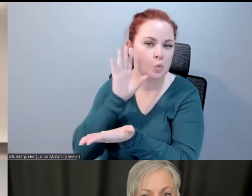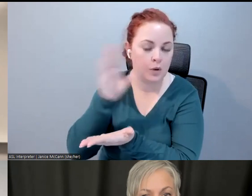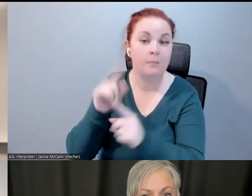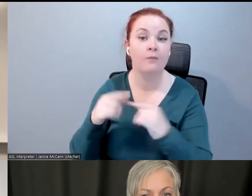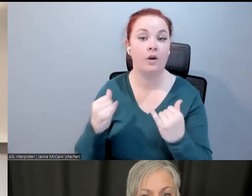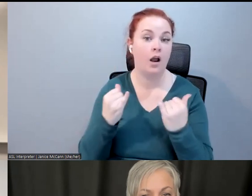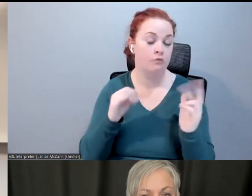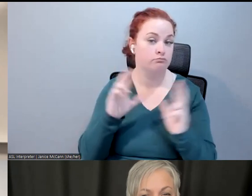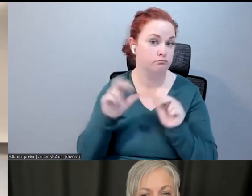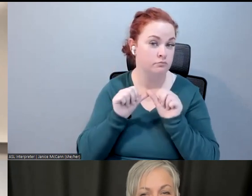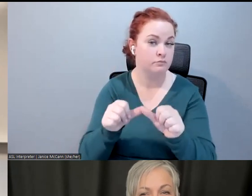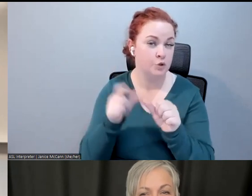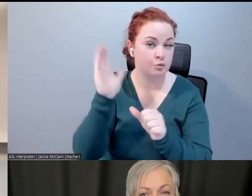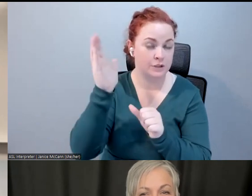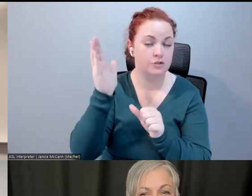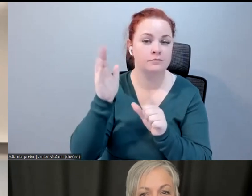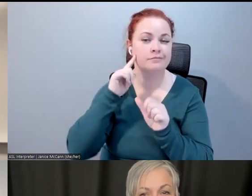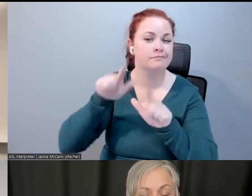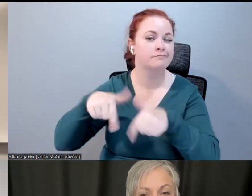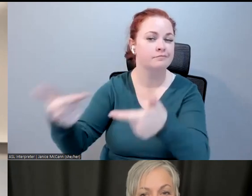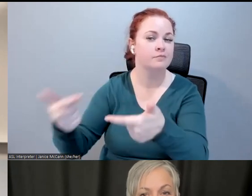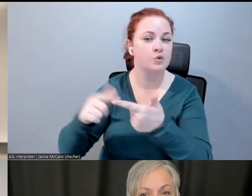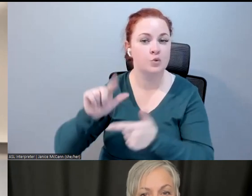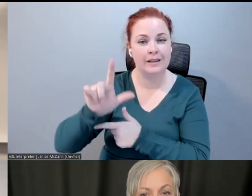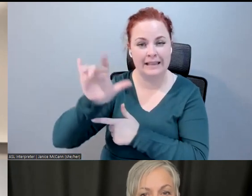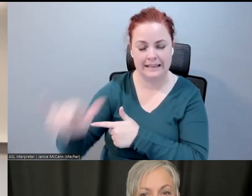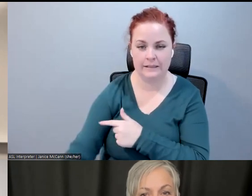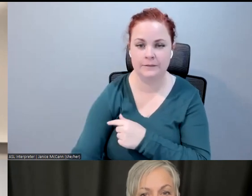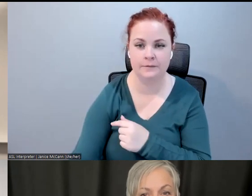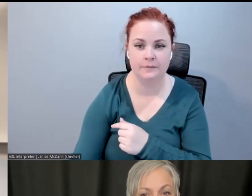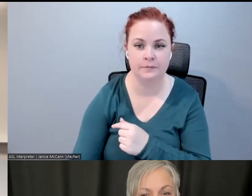the presentation, I would like to pass it off next to Lily.